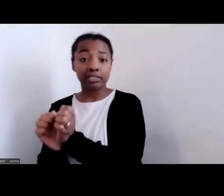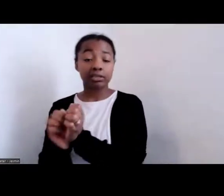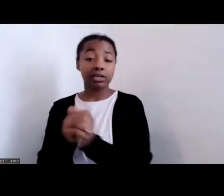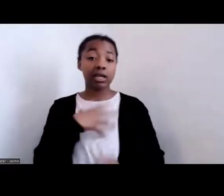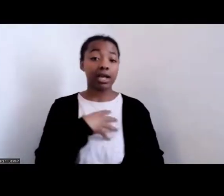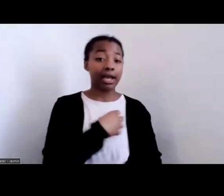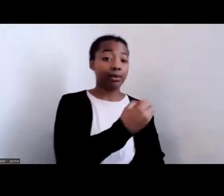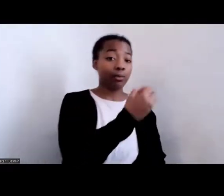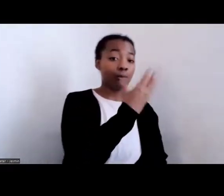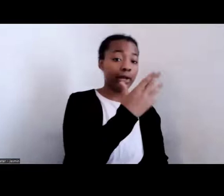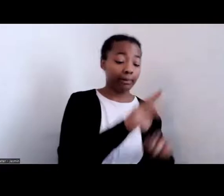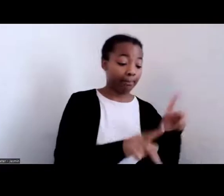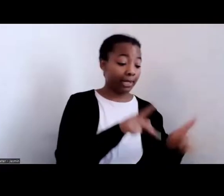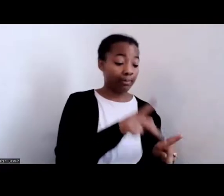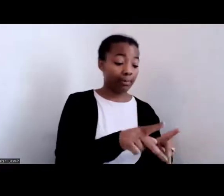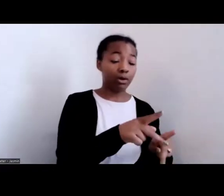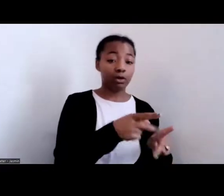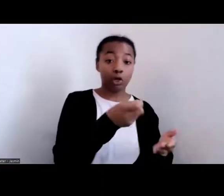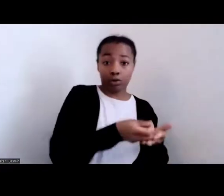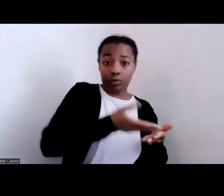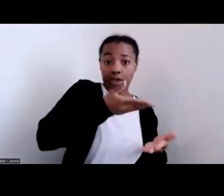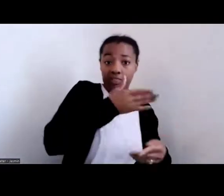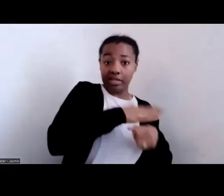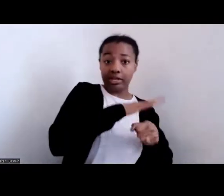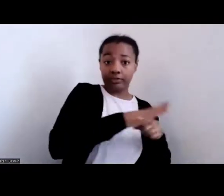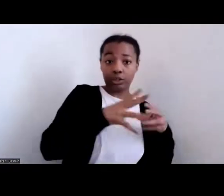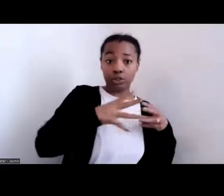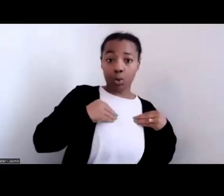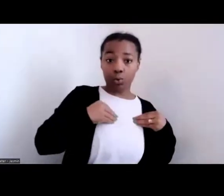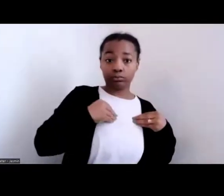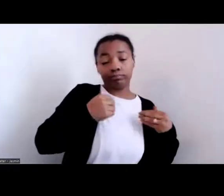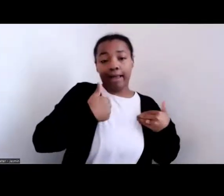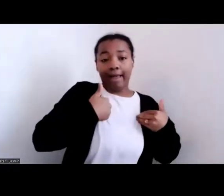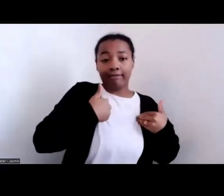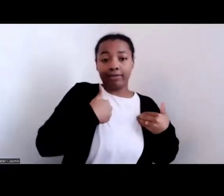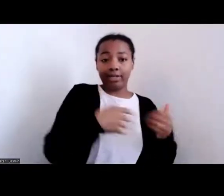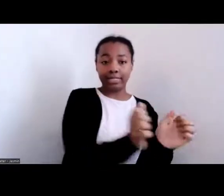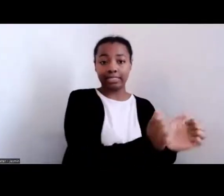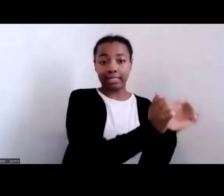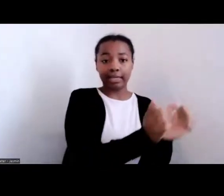So the history of black people in this country is, as we know,